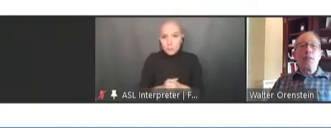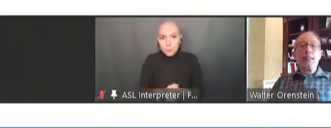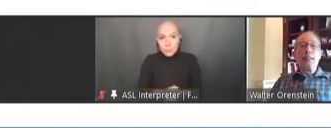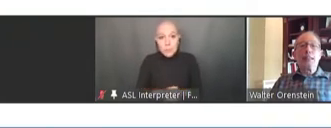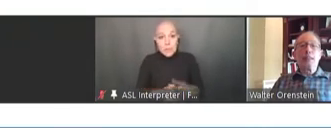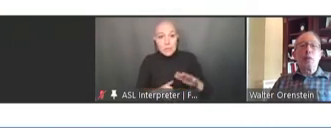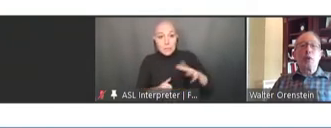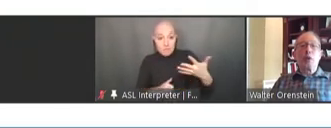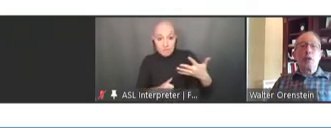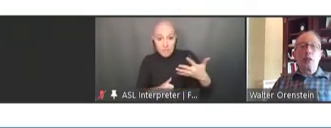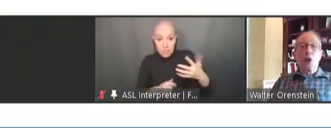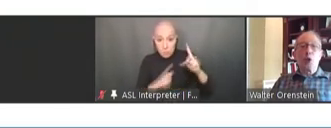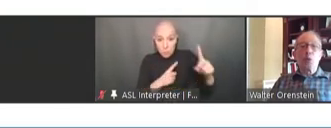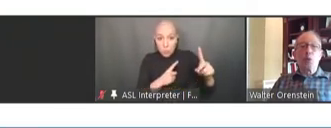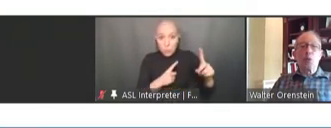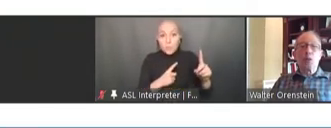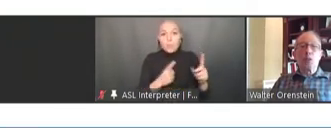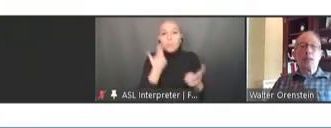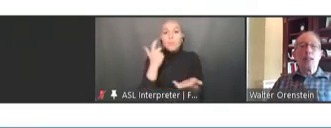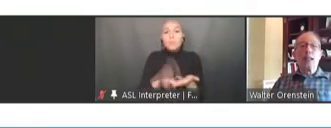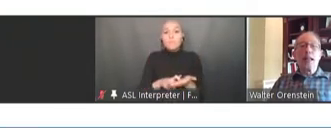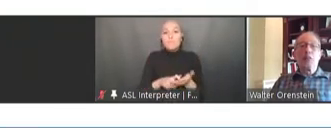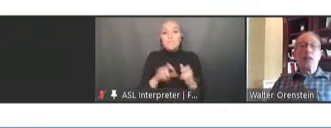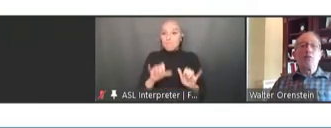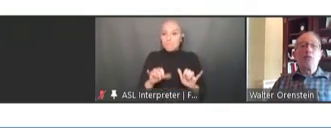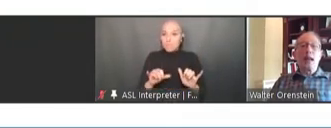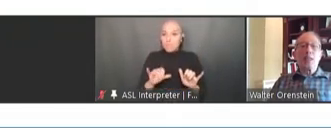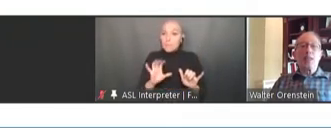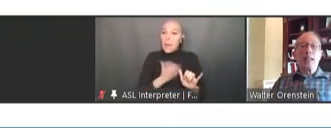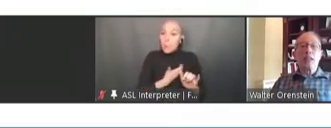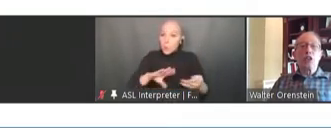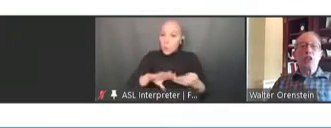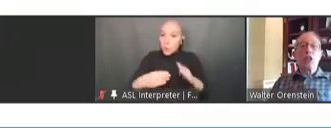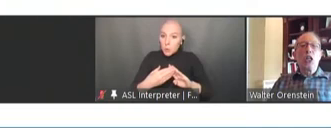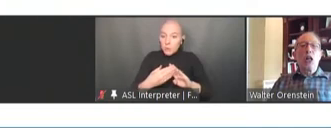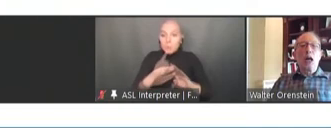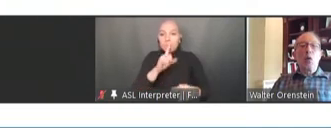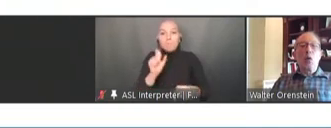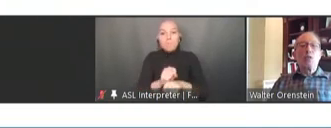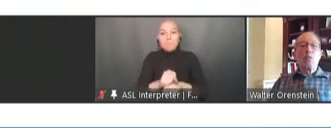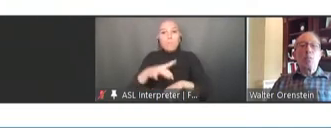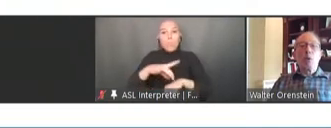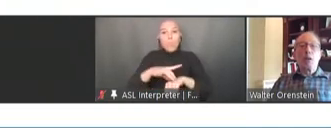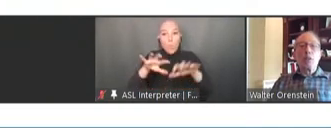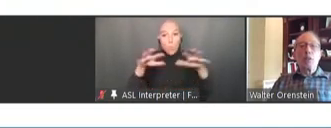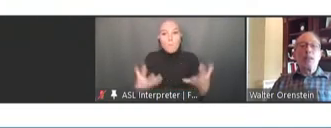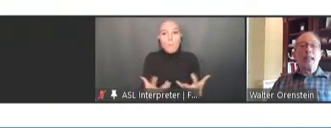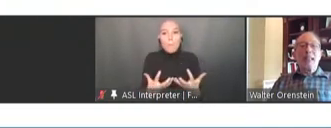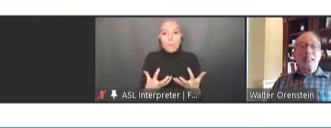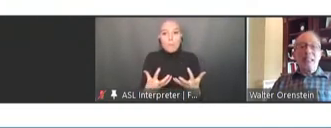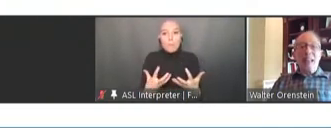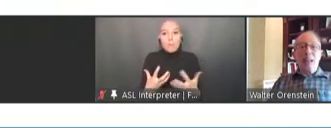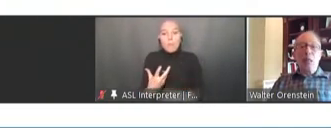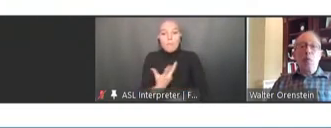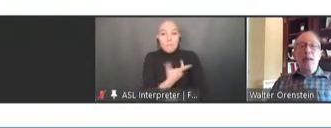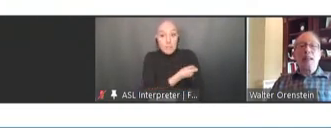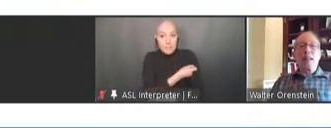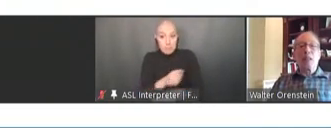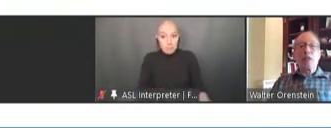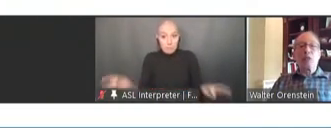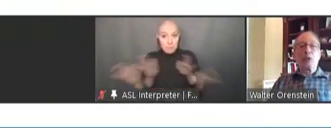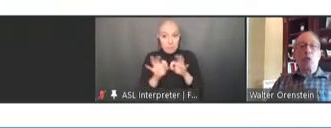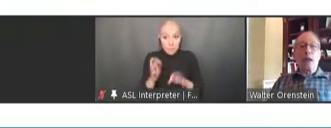need -- that we are a global community and that vaccination was important to help countries around